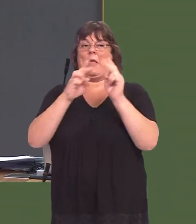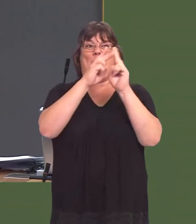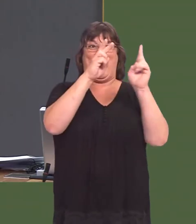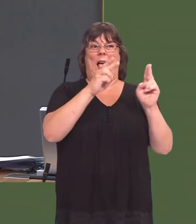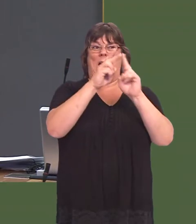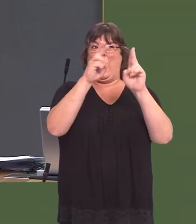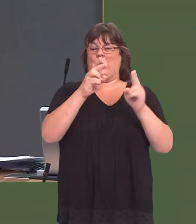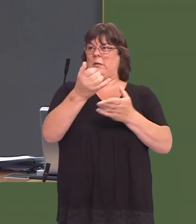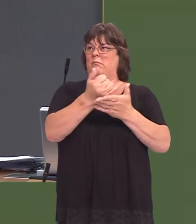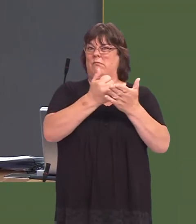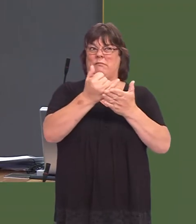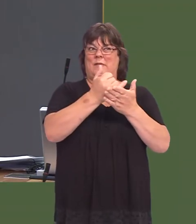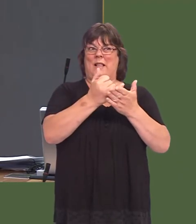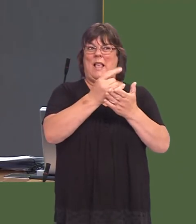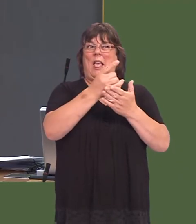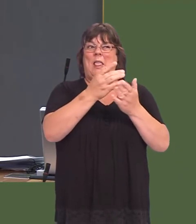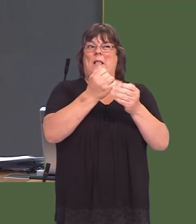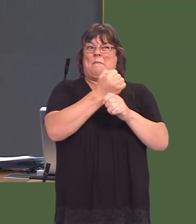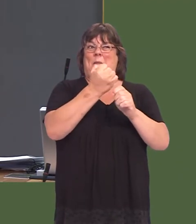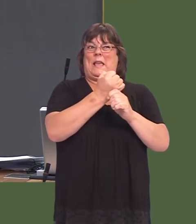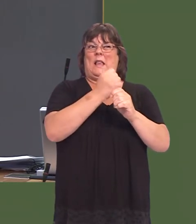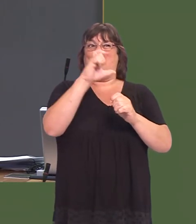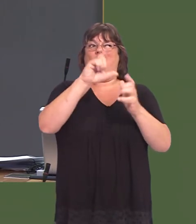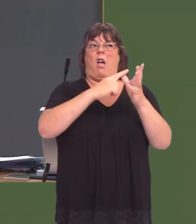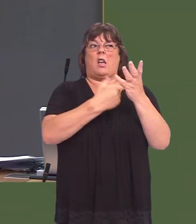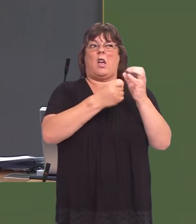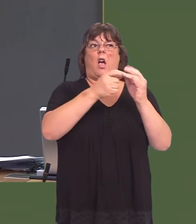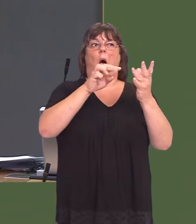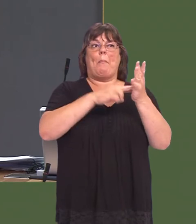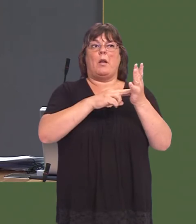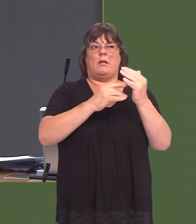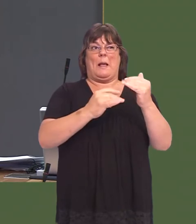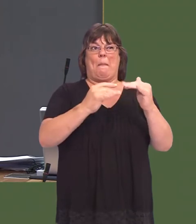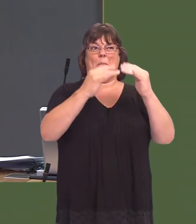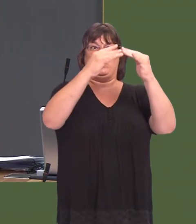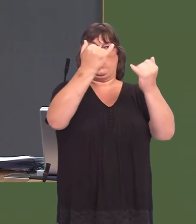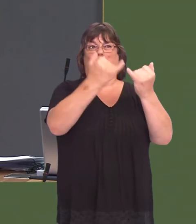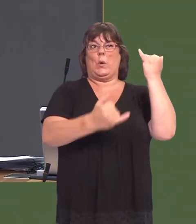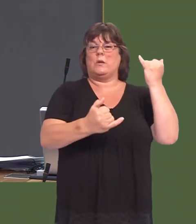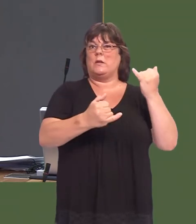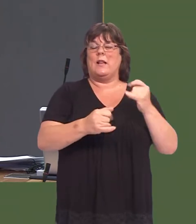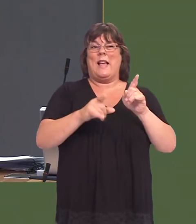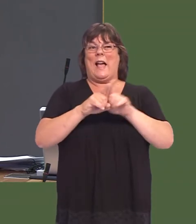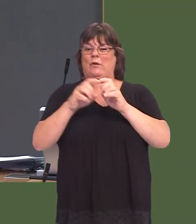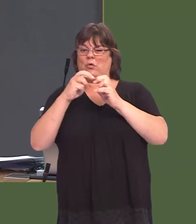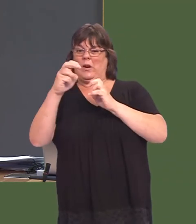our housing stock is also adding to carbon emissions as well as the difficult transport